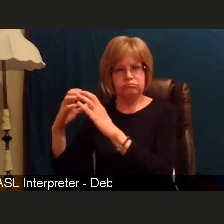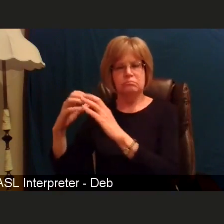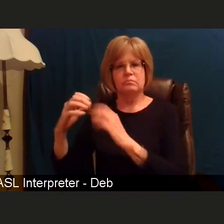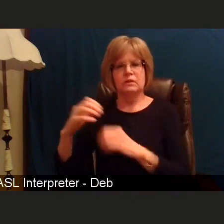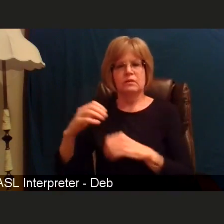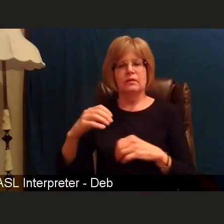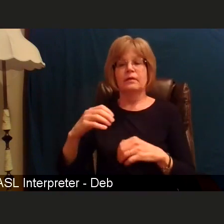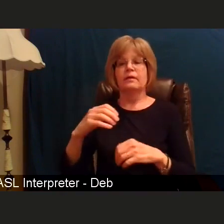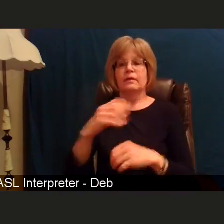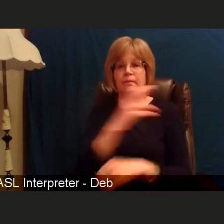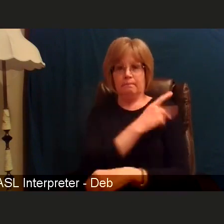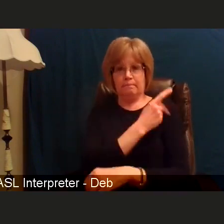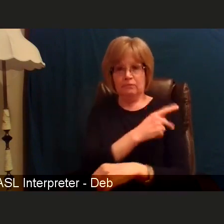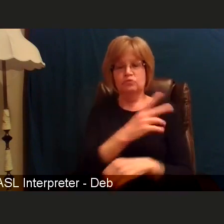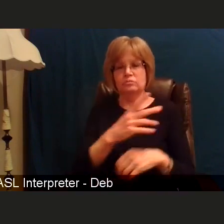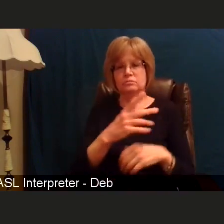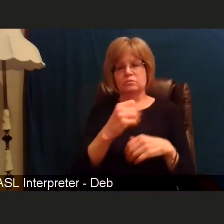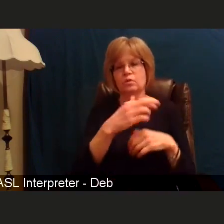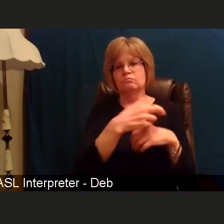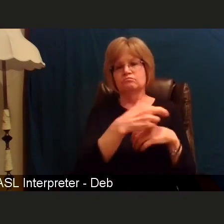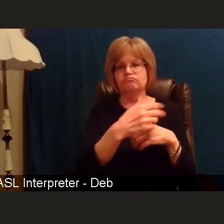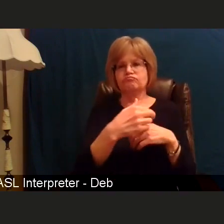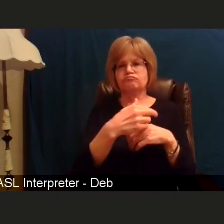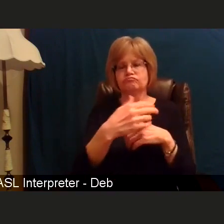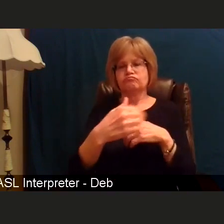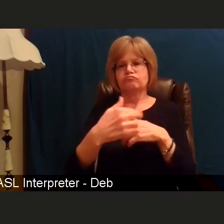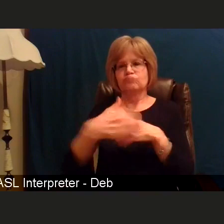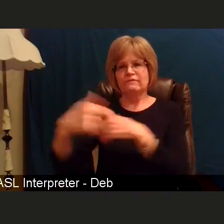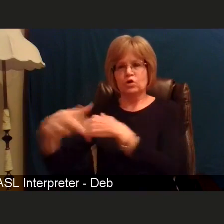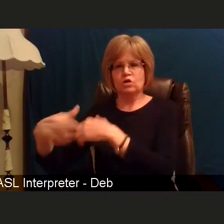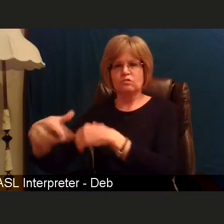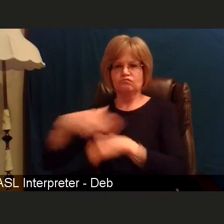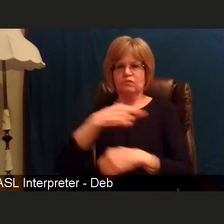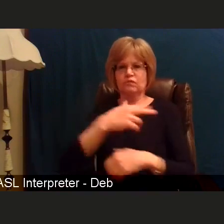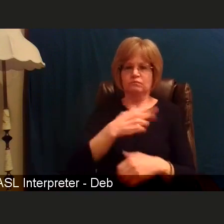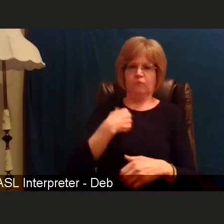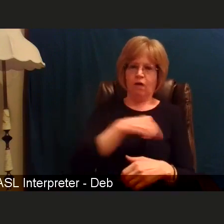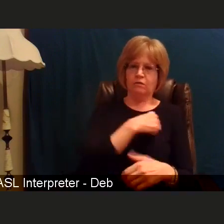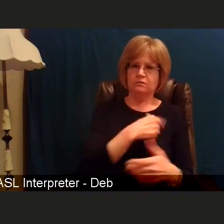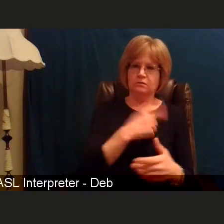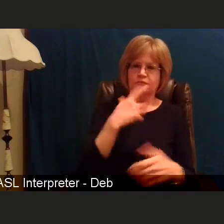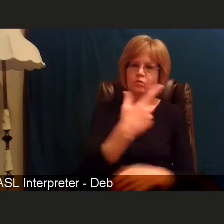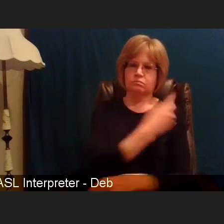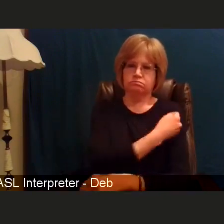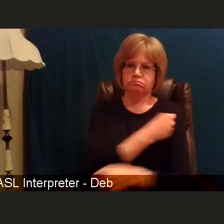for the COVID-19 vaccine. Now, at the same time, there will likely be other areas